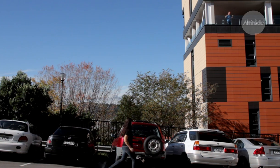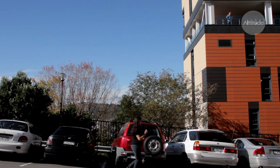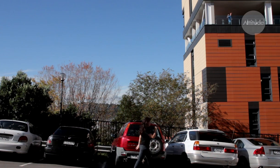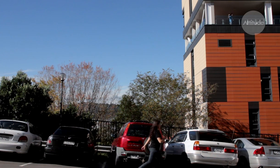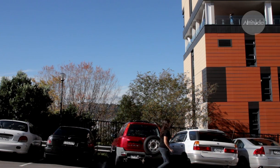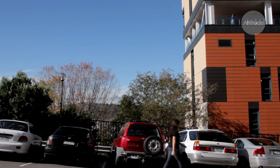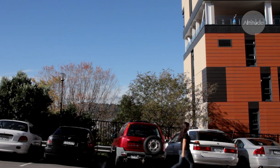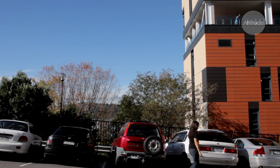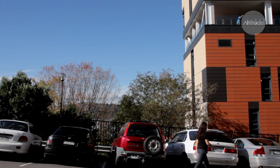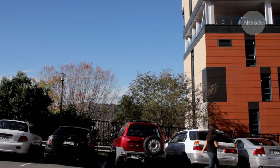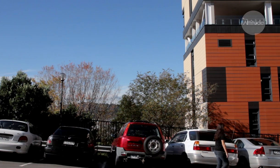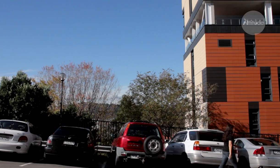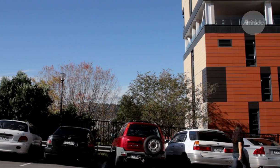Great I'll come and see you.